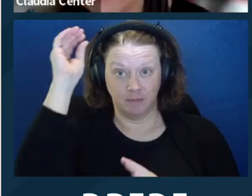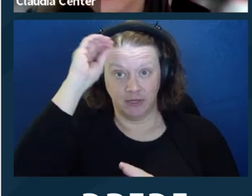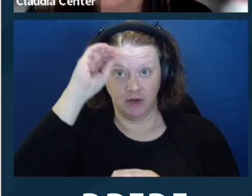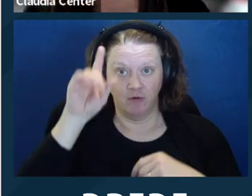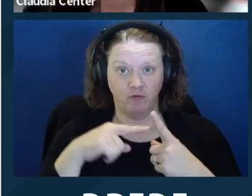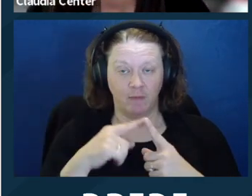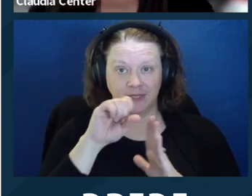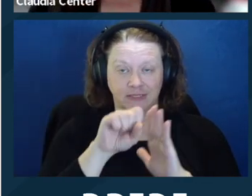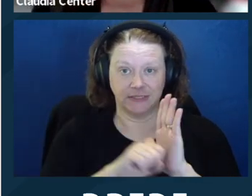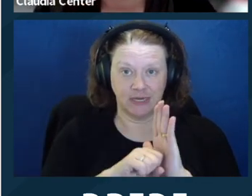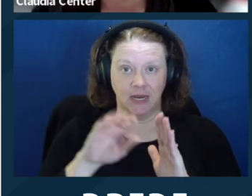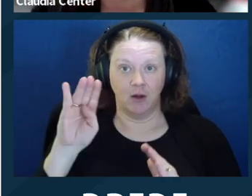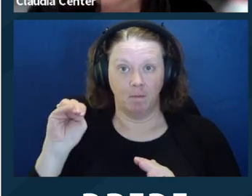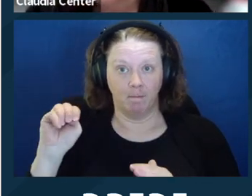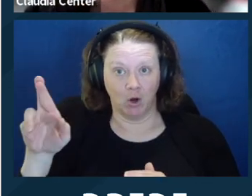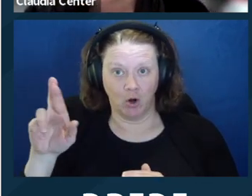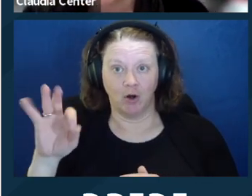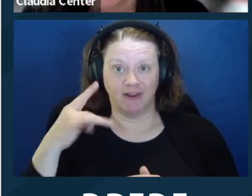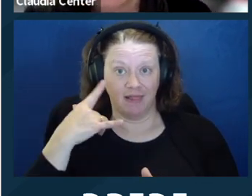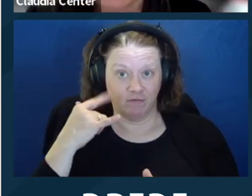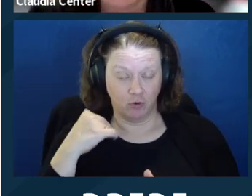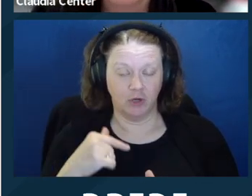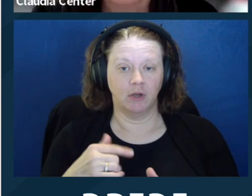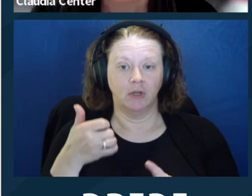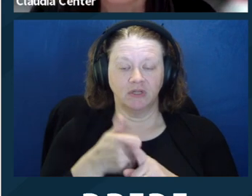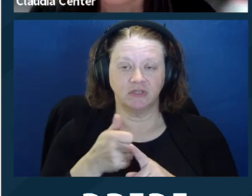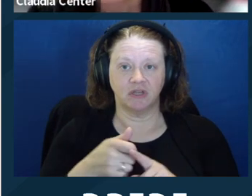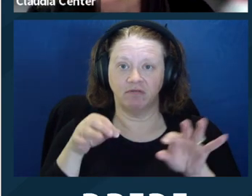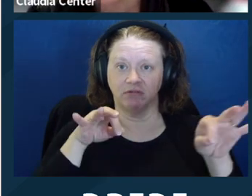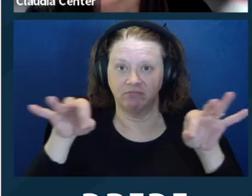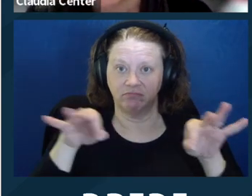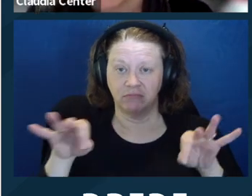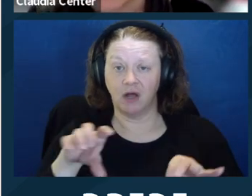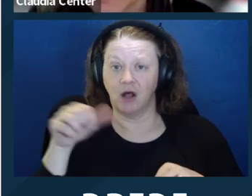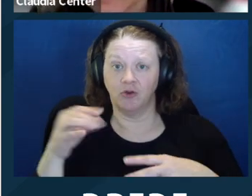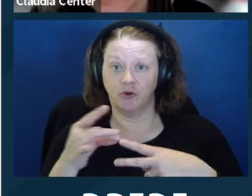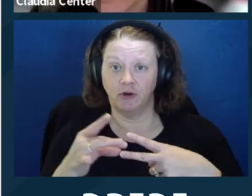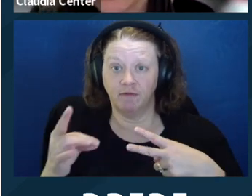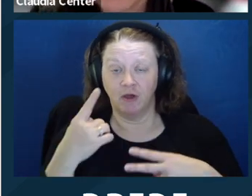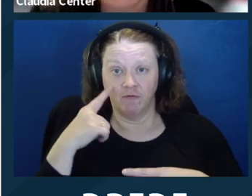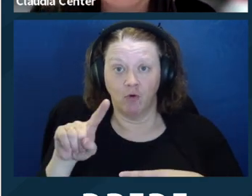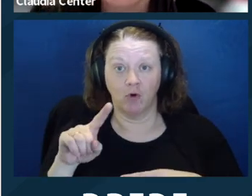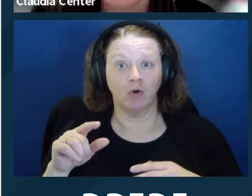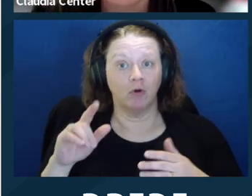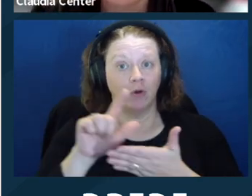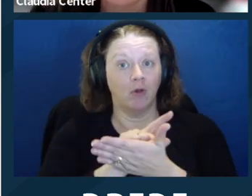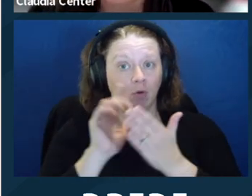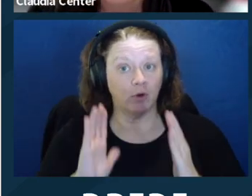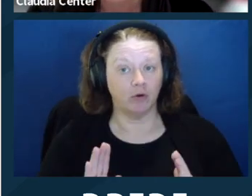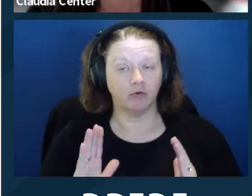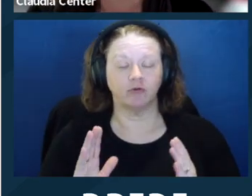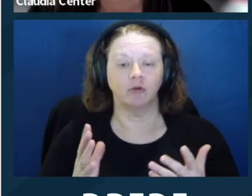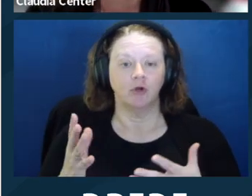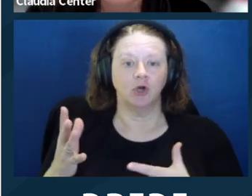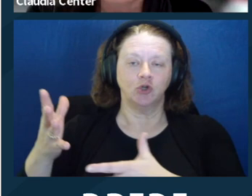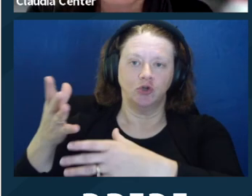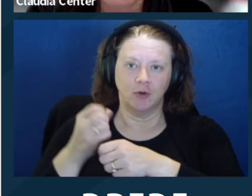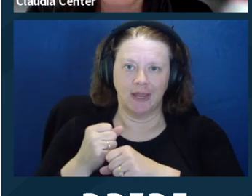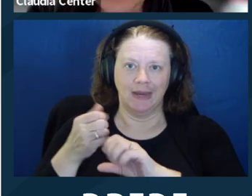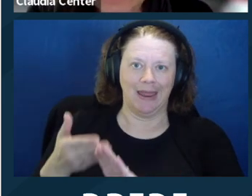for lawyers to obtain advanced consent from the client to the lawyers ‑‑ essentially